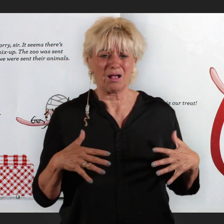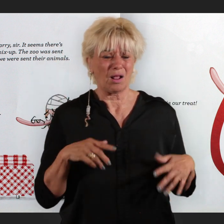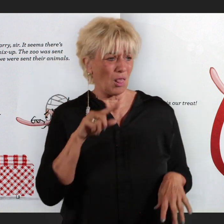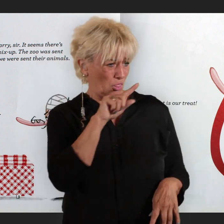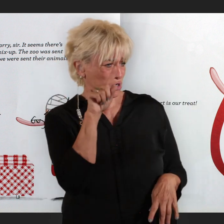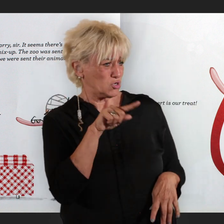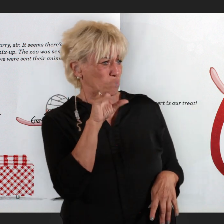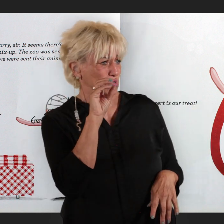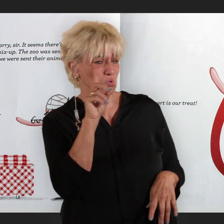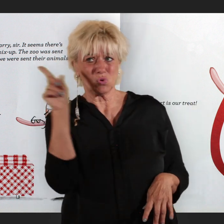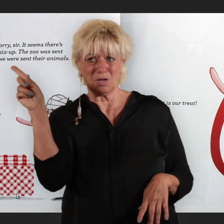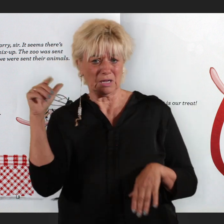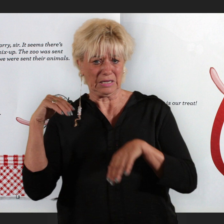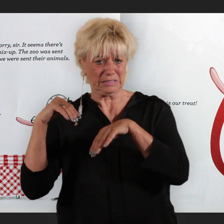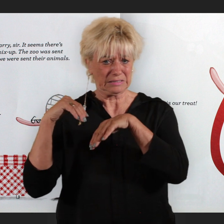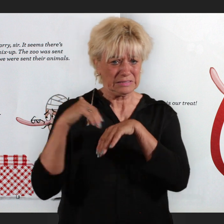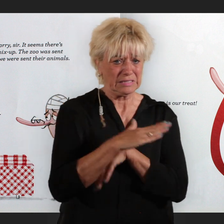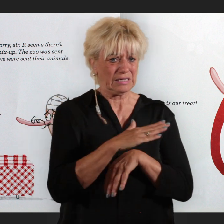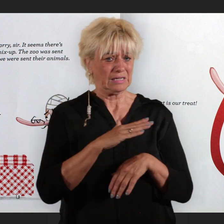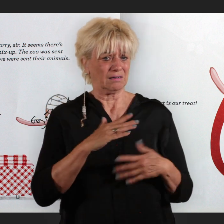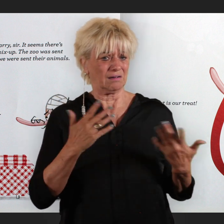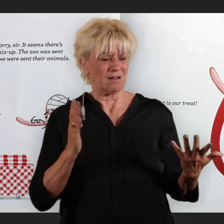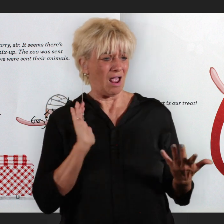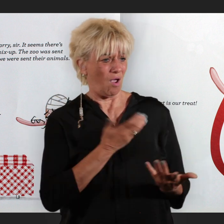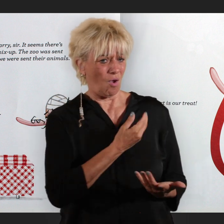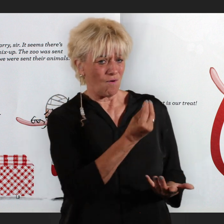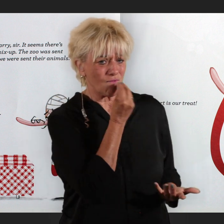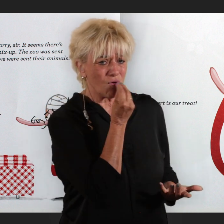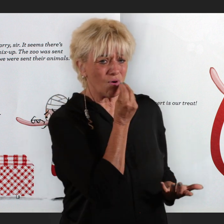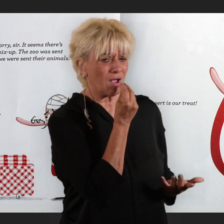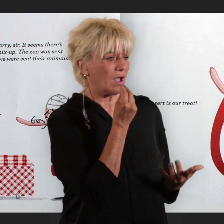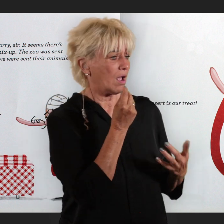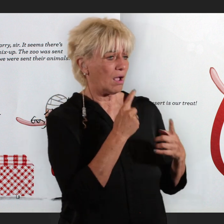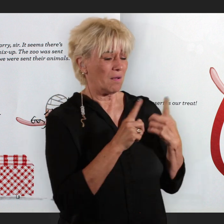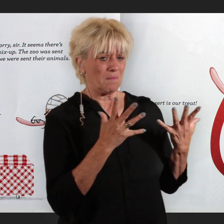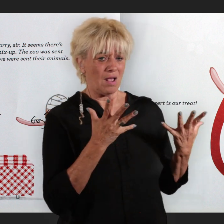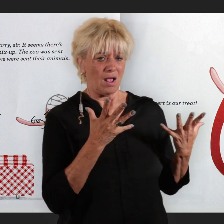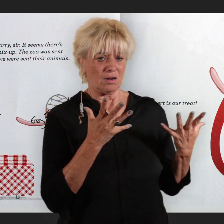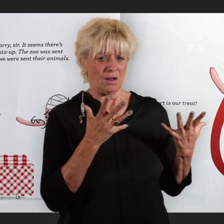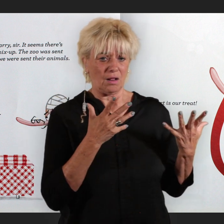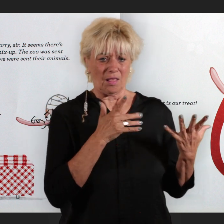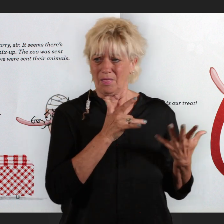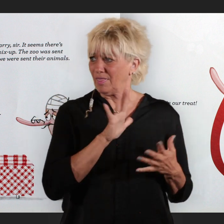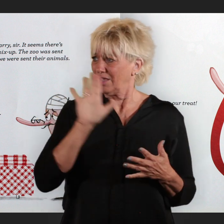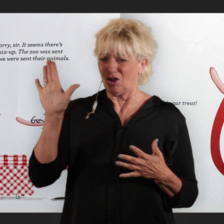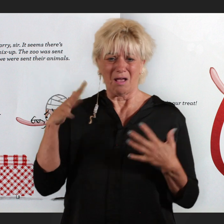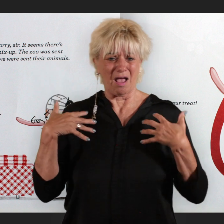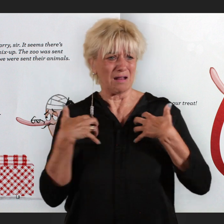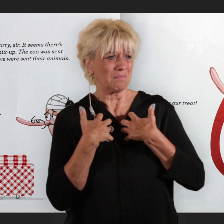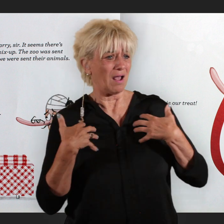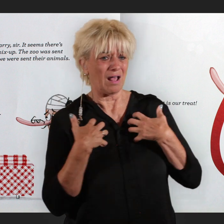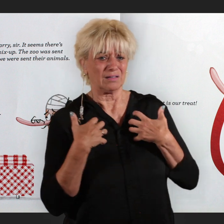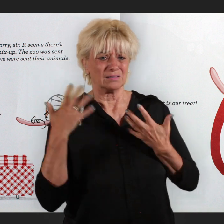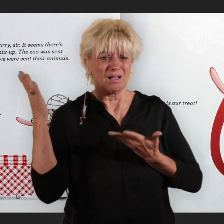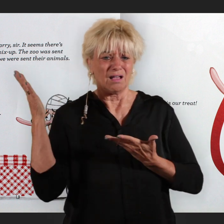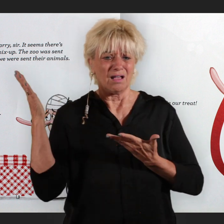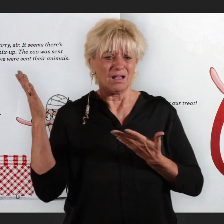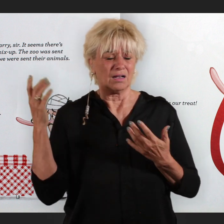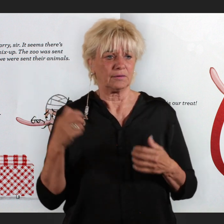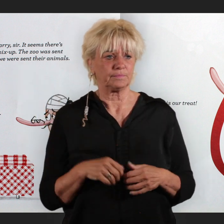The zoo was sent our food, and we were sent their animals.